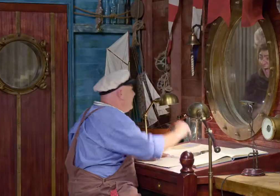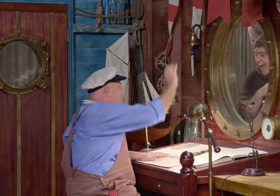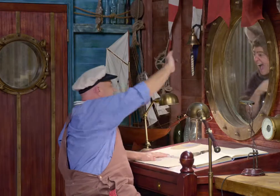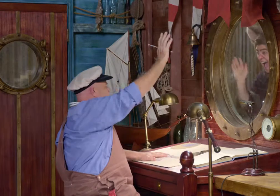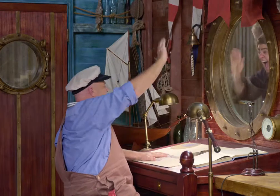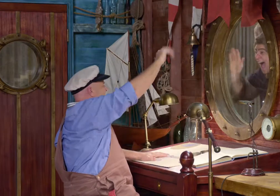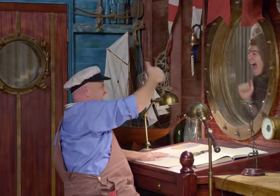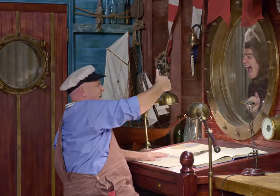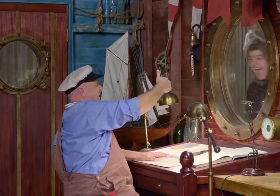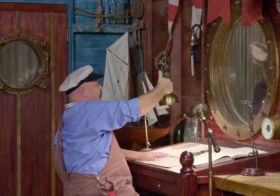Bye.